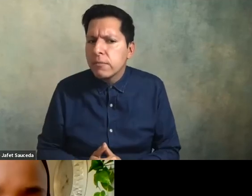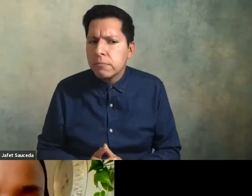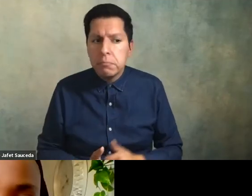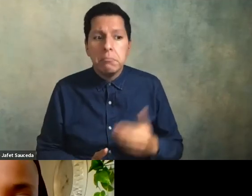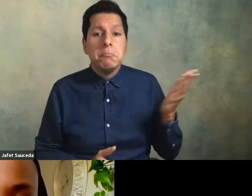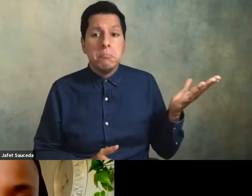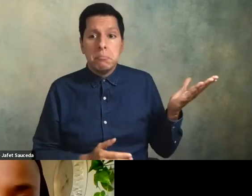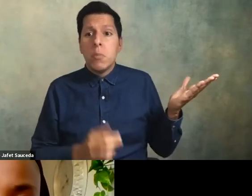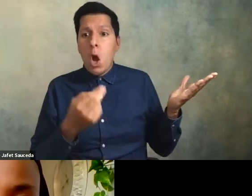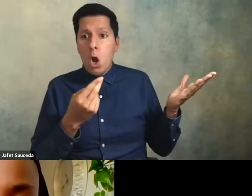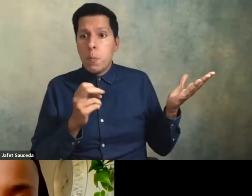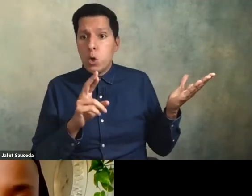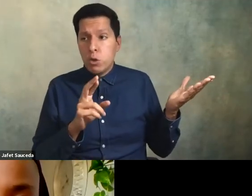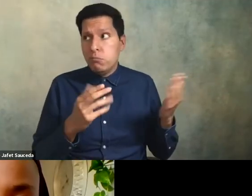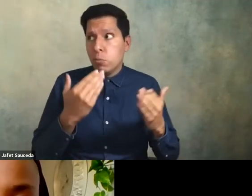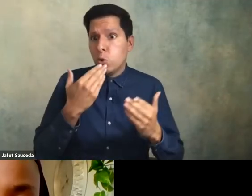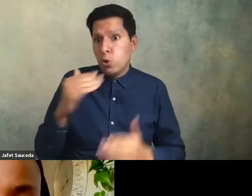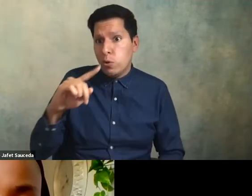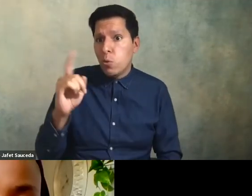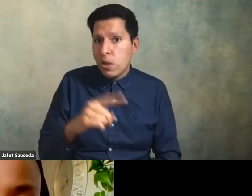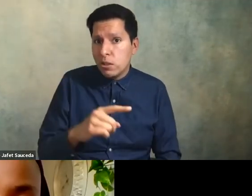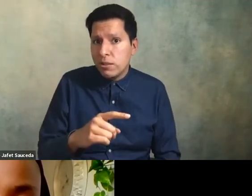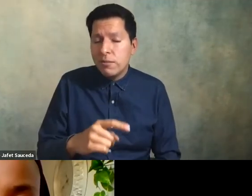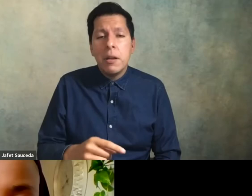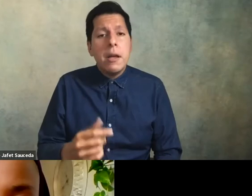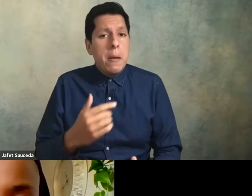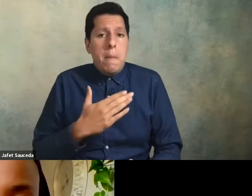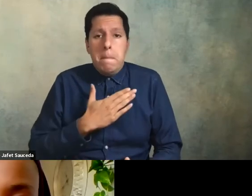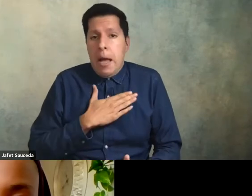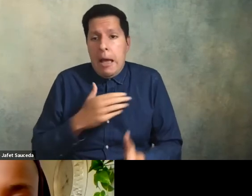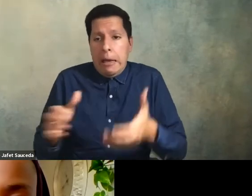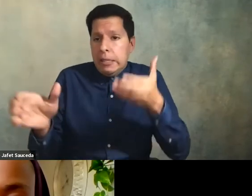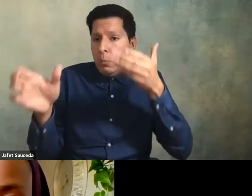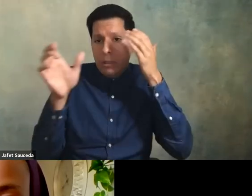um you know i could really speak from you know an area of expertise being a faculty member myself